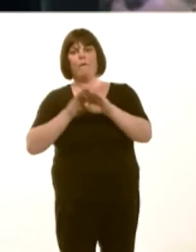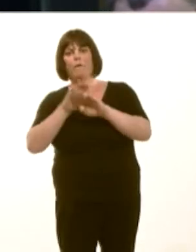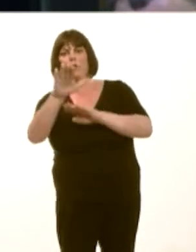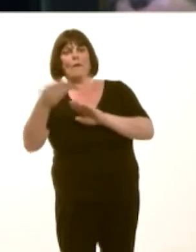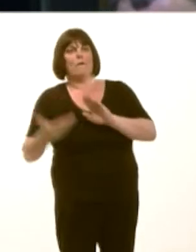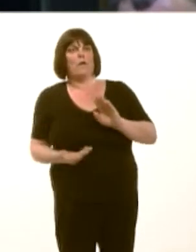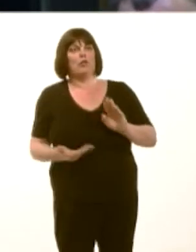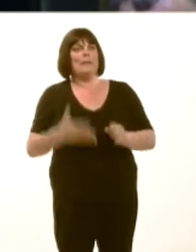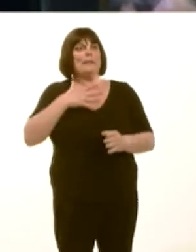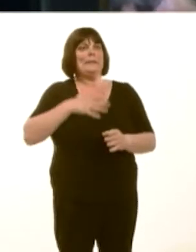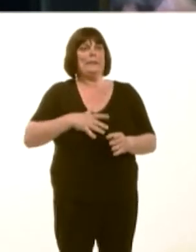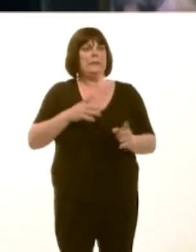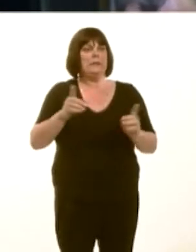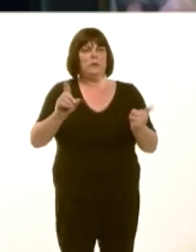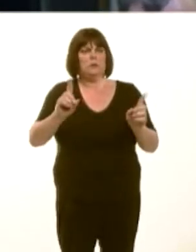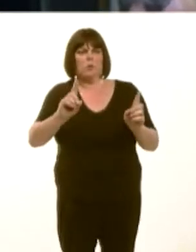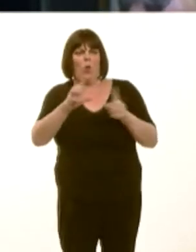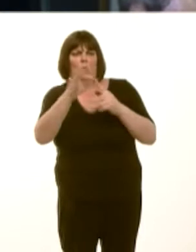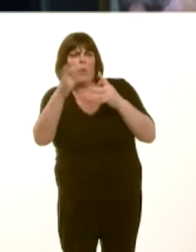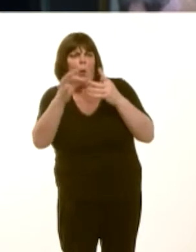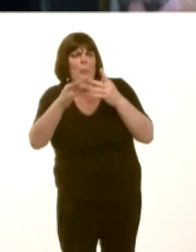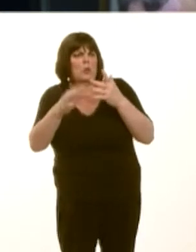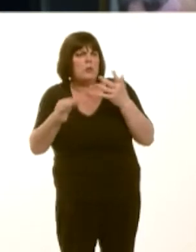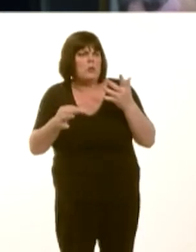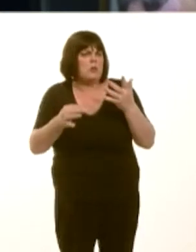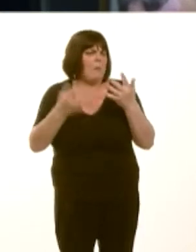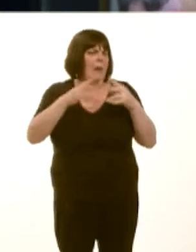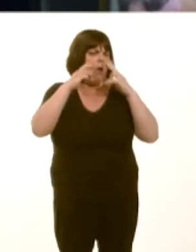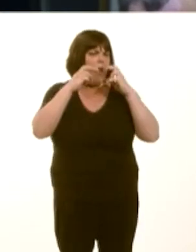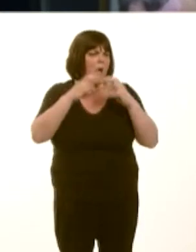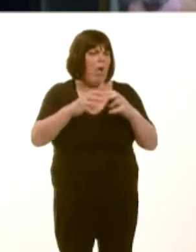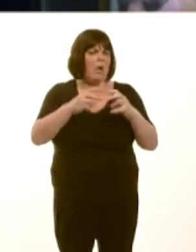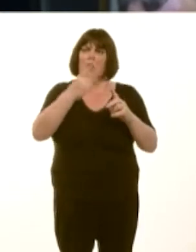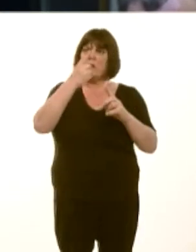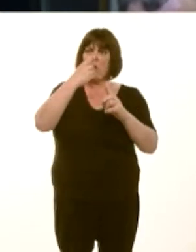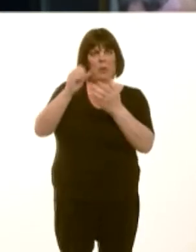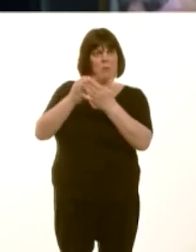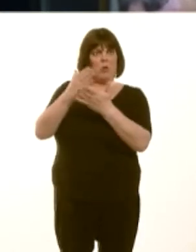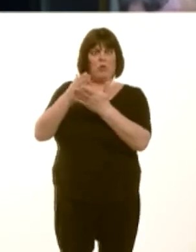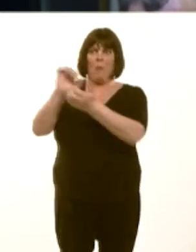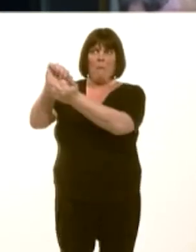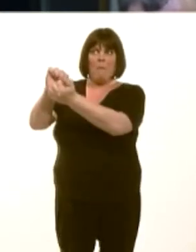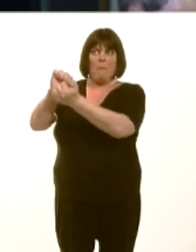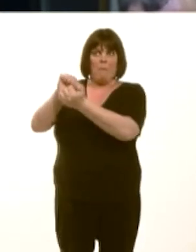‚ír ffordd y bydd y benthyciad ariannol sylweddol yna yn cael ei rannu yn erbyn llyfrauír Llywodraeth hon a llyfrau Llywodraeth San Steffan?